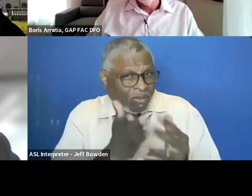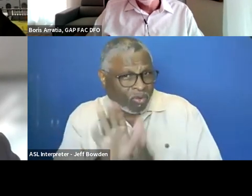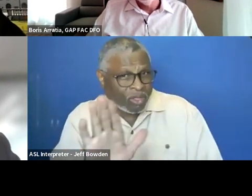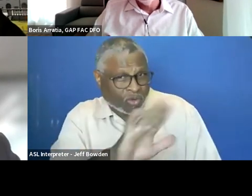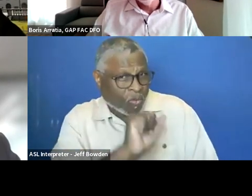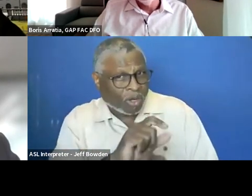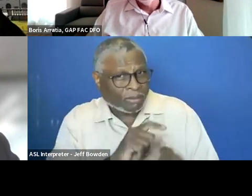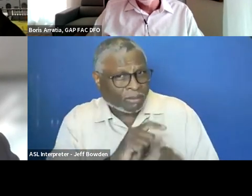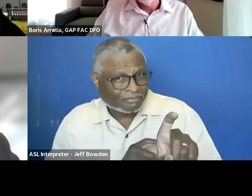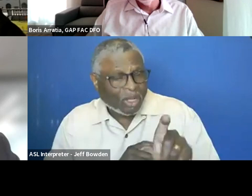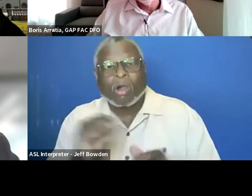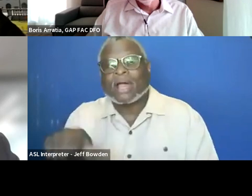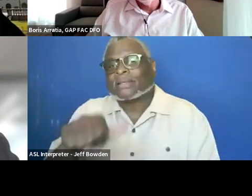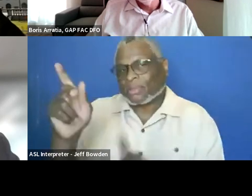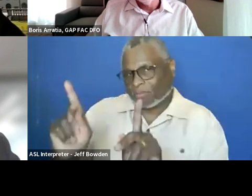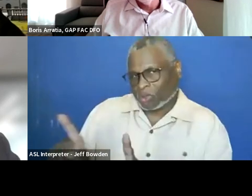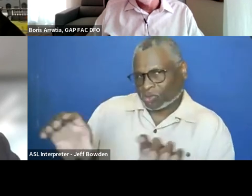Or is this somewhat outside of the periphery?